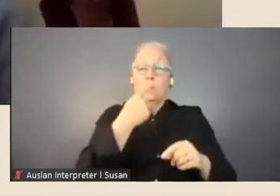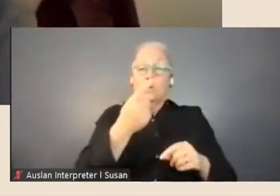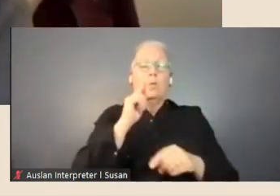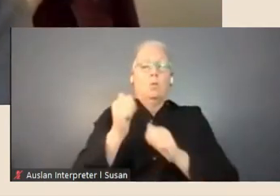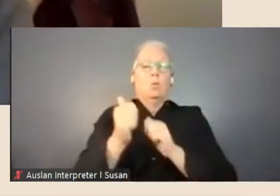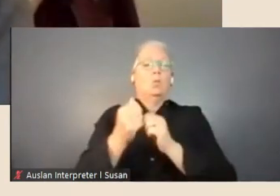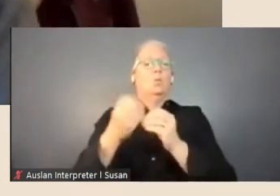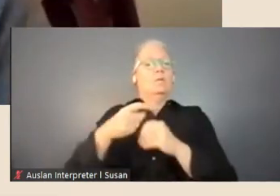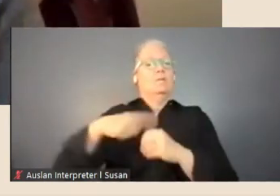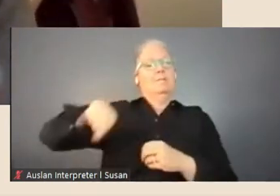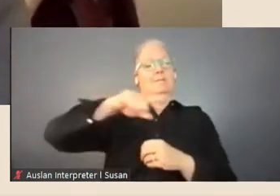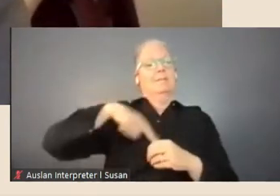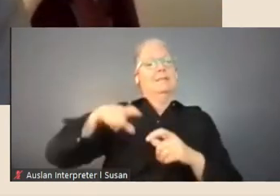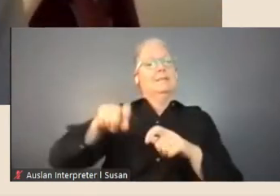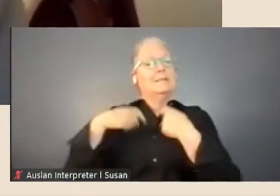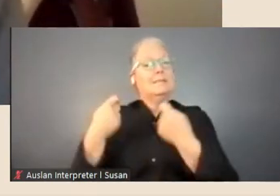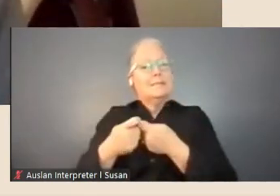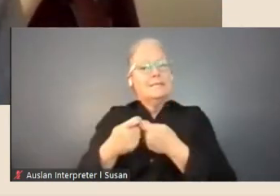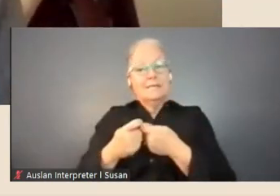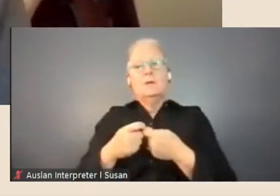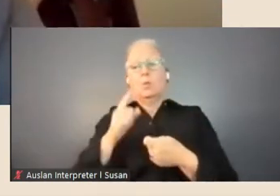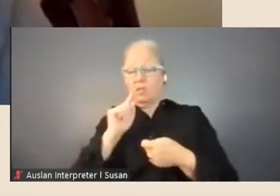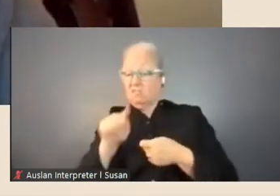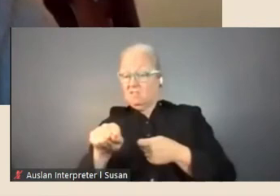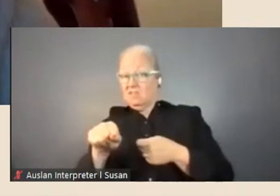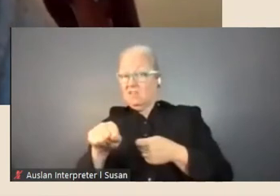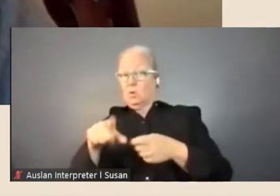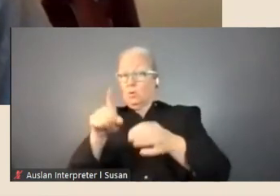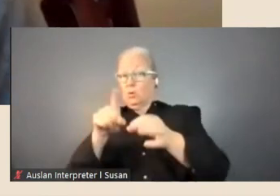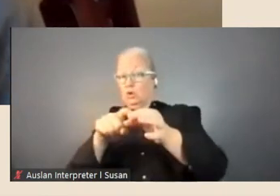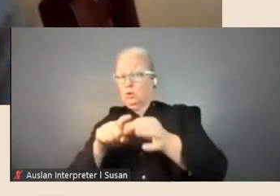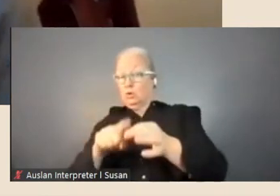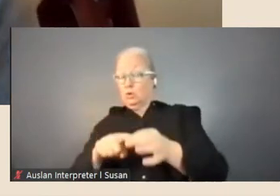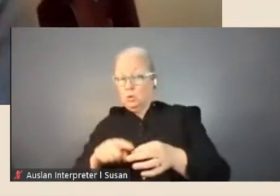responses to those questions, integrate responses into our Frequently Asked Questions,